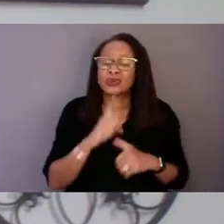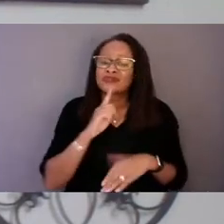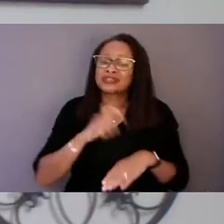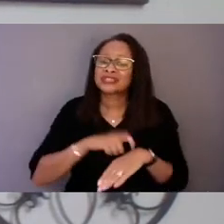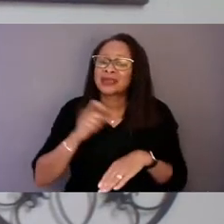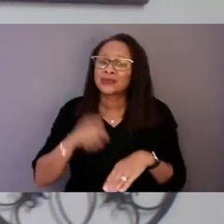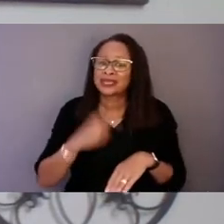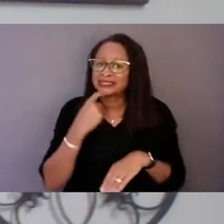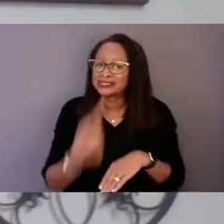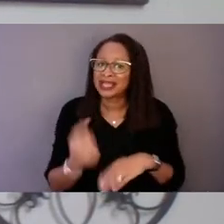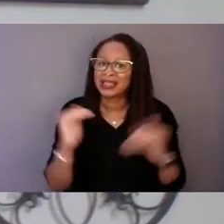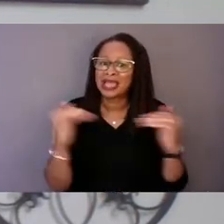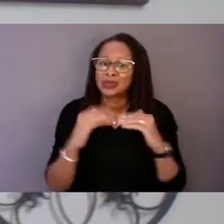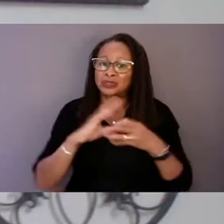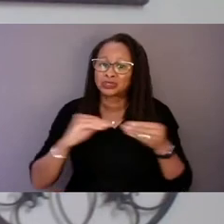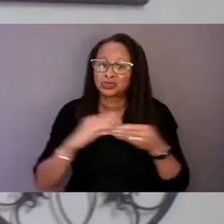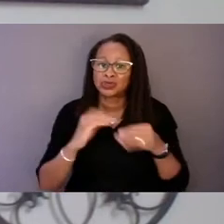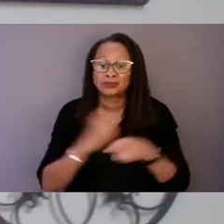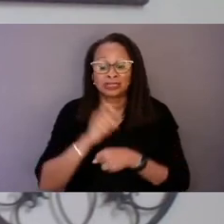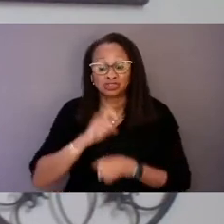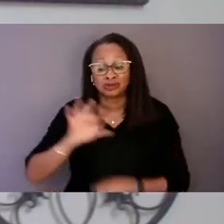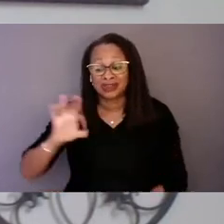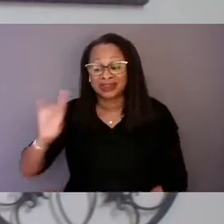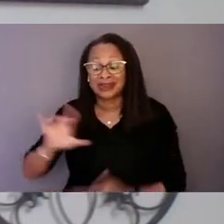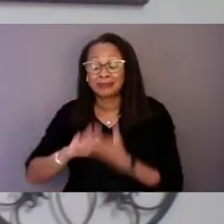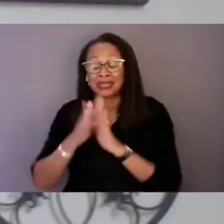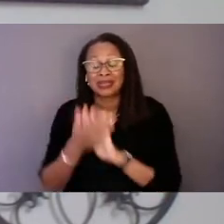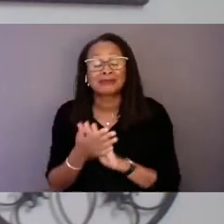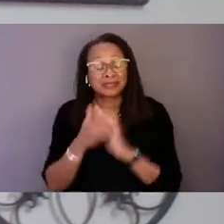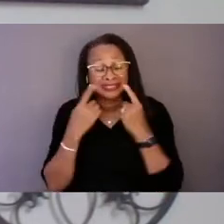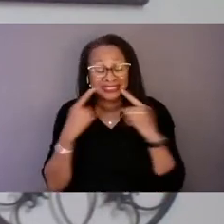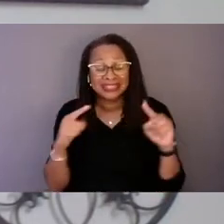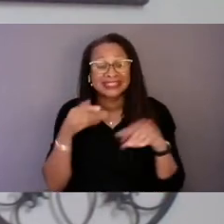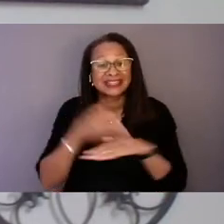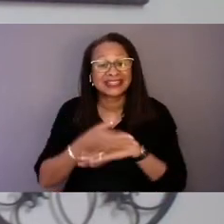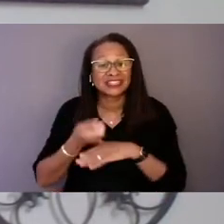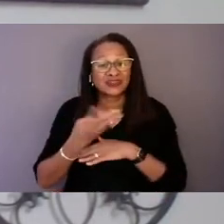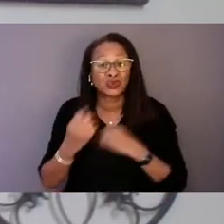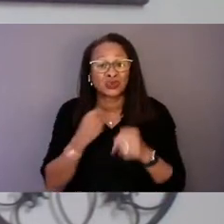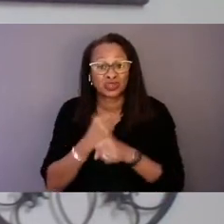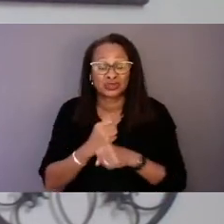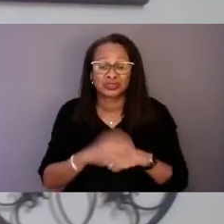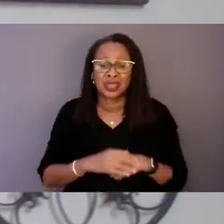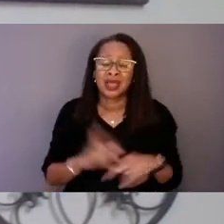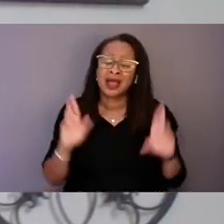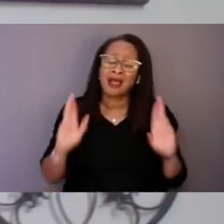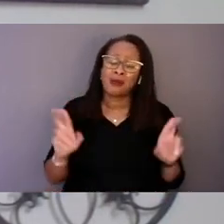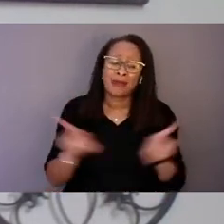that ensures 988 is a success in the next few years. I do hope as many of you as possible will decide to join us